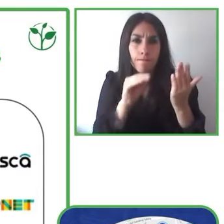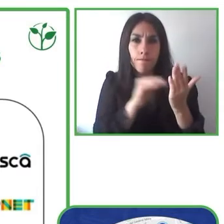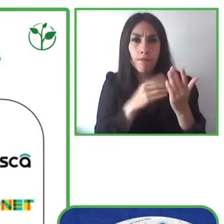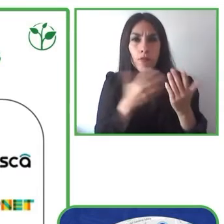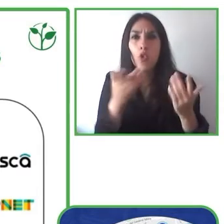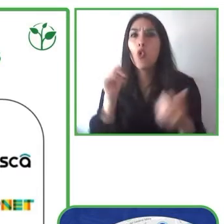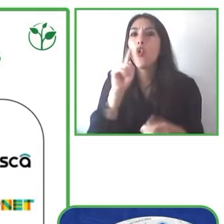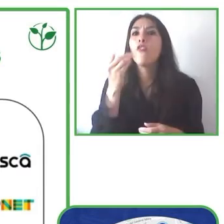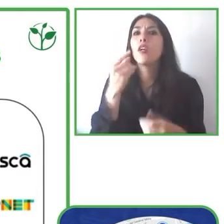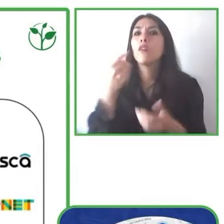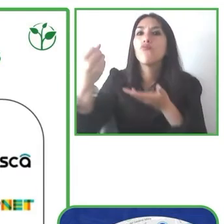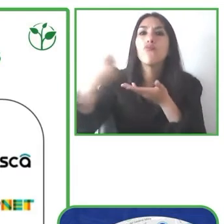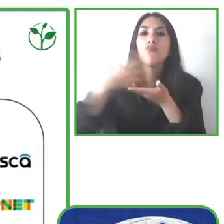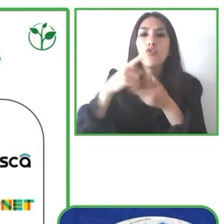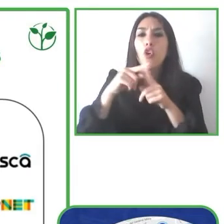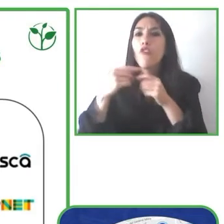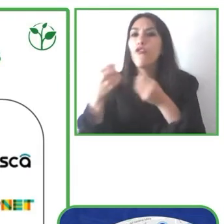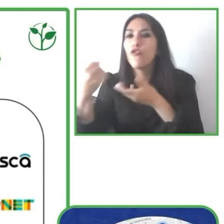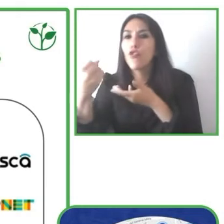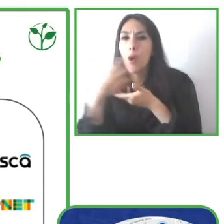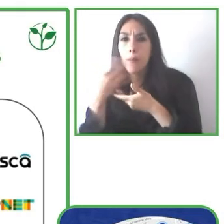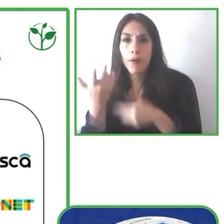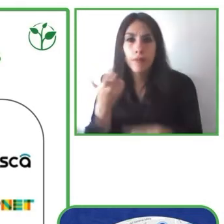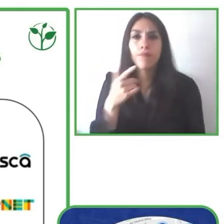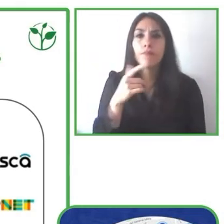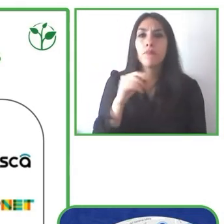We've been featured in several different media